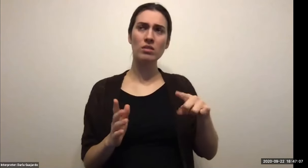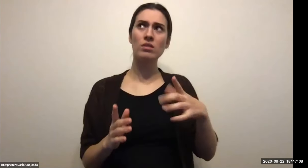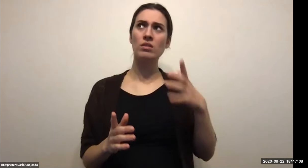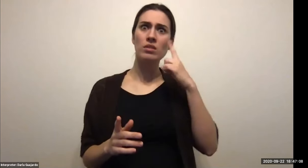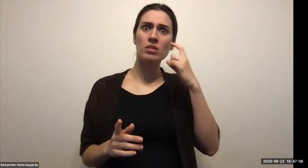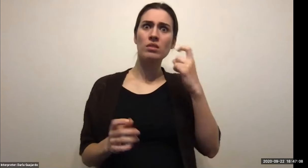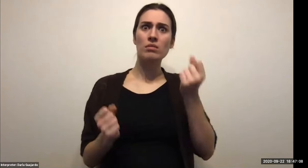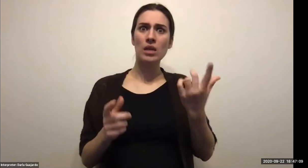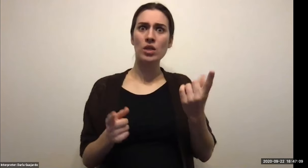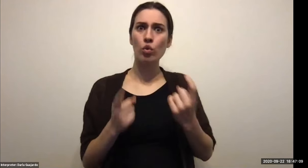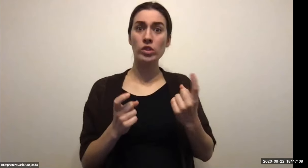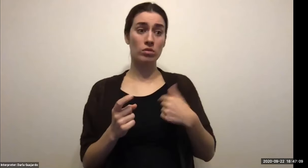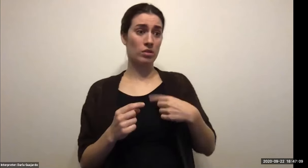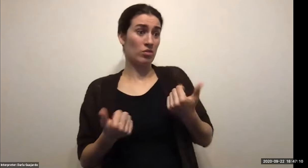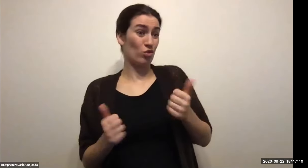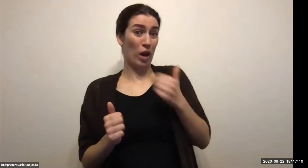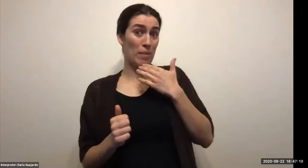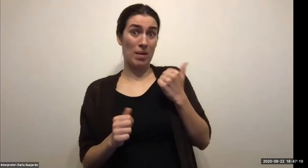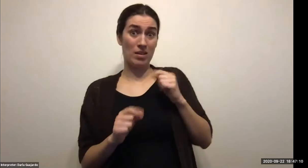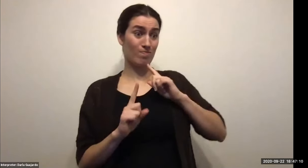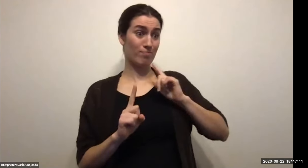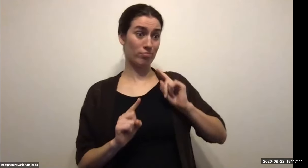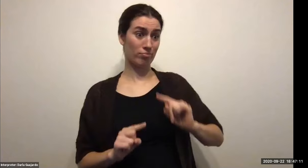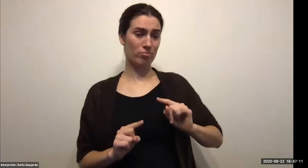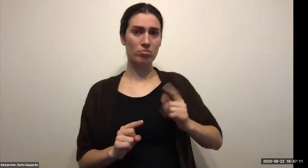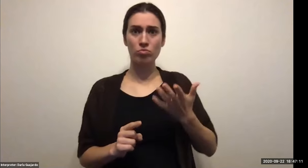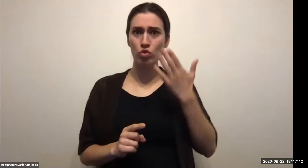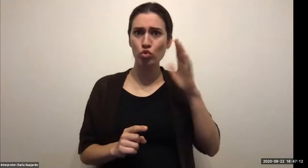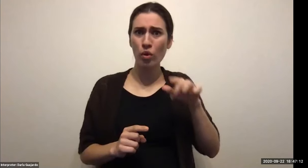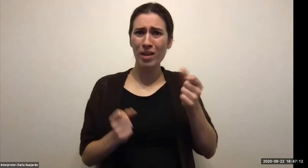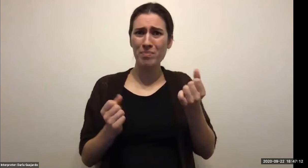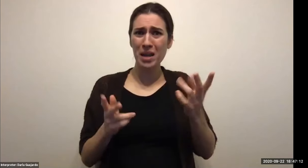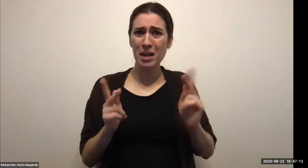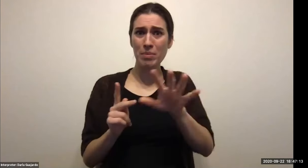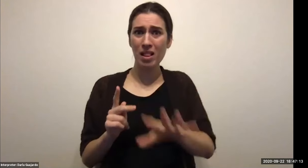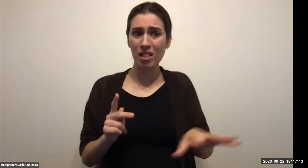Keith Wolling: Well, I'll tell you about tell you about 911 so I was in Orlando big resort hotels full